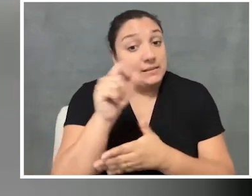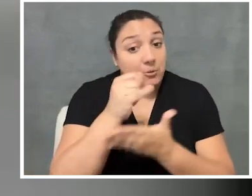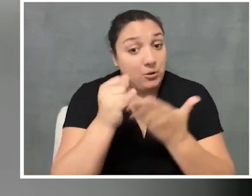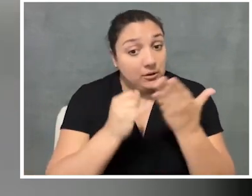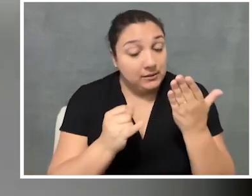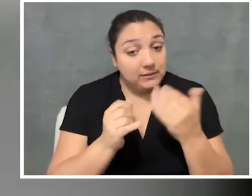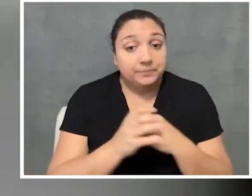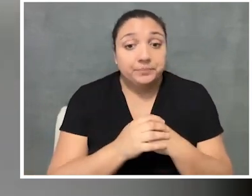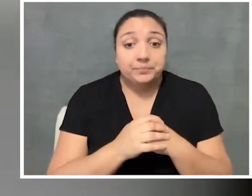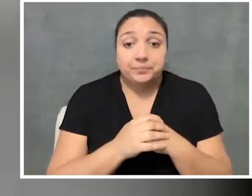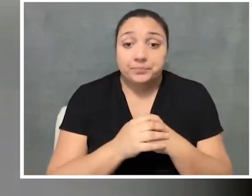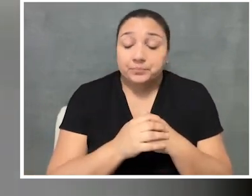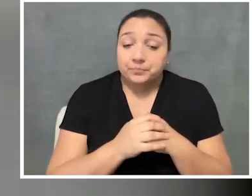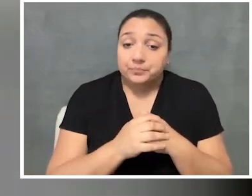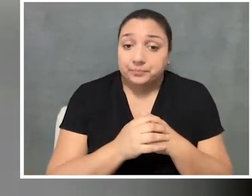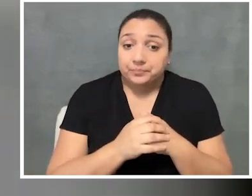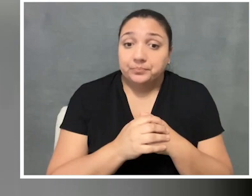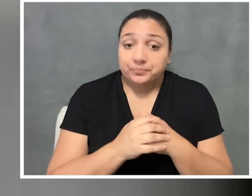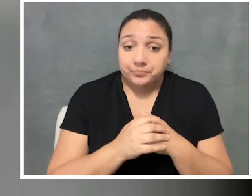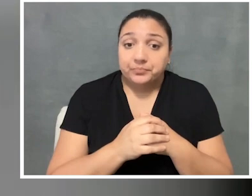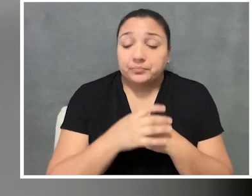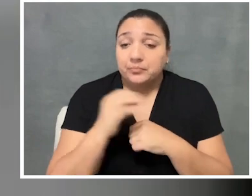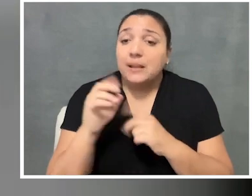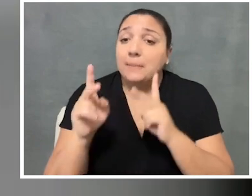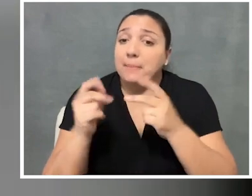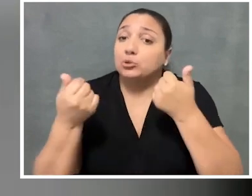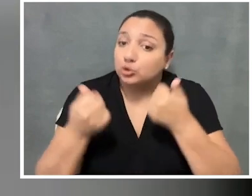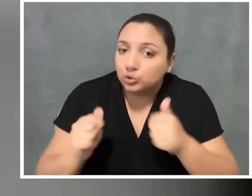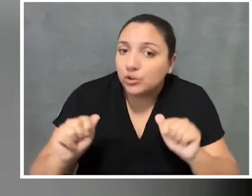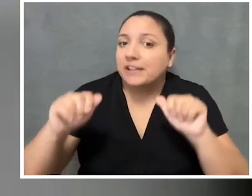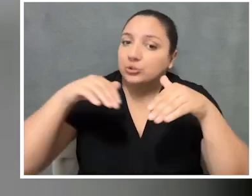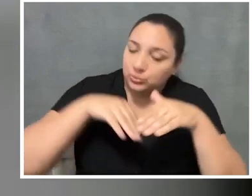disabled artists, and especially folks who are trying to enter the field